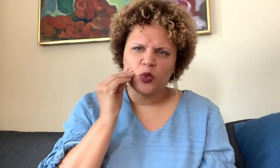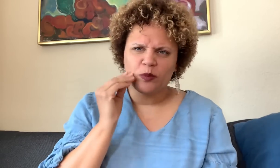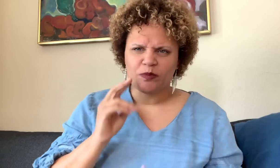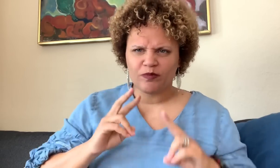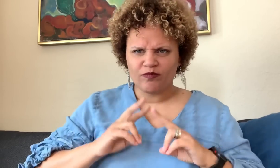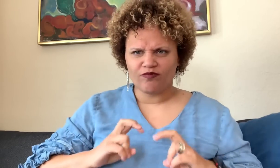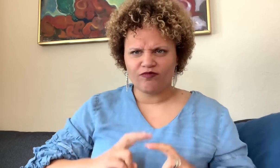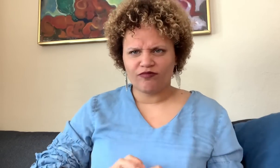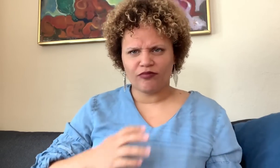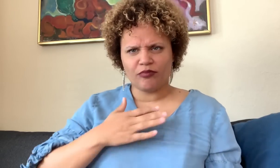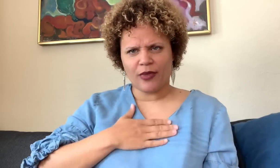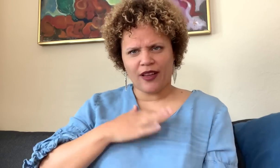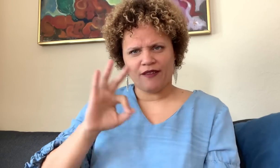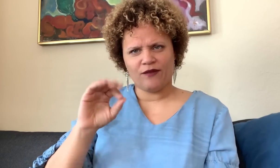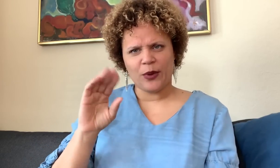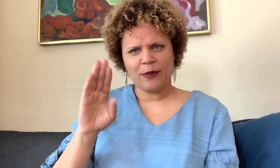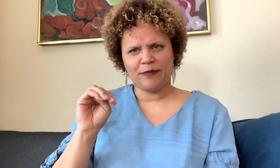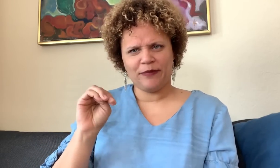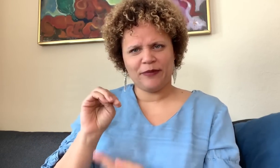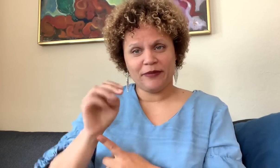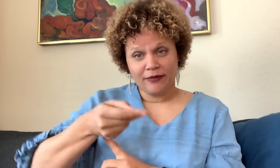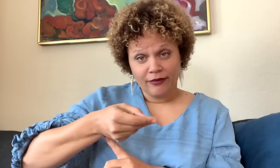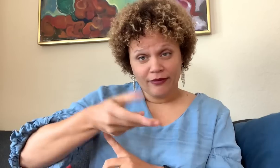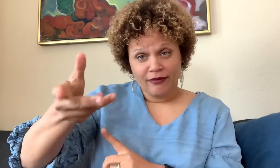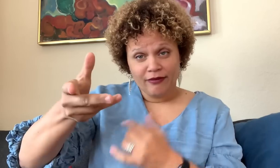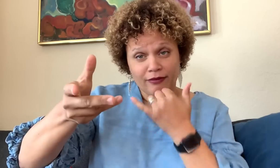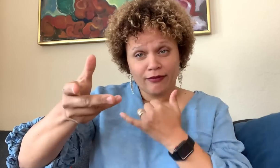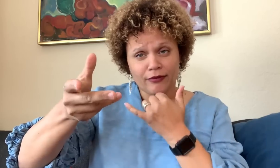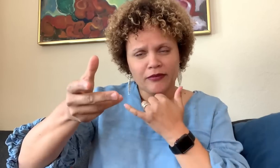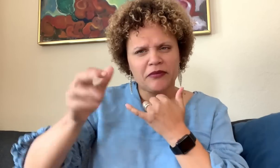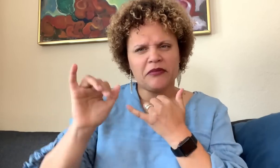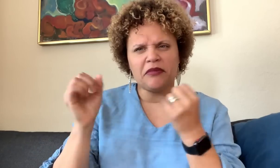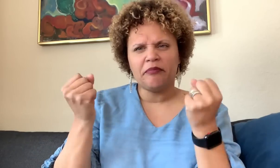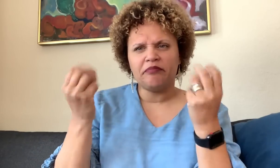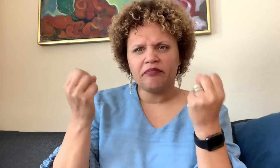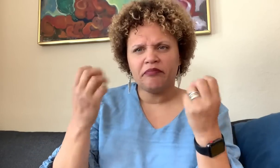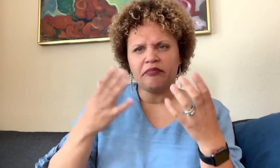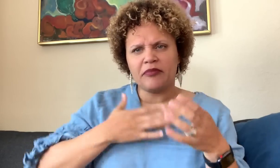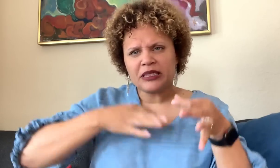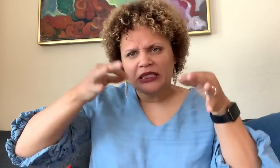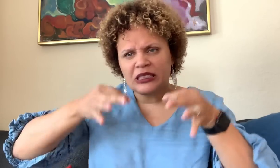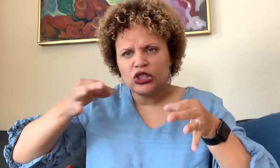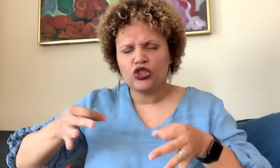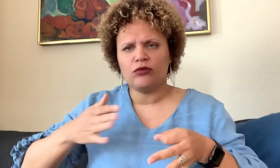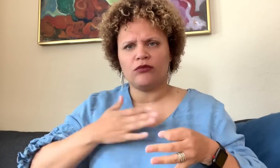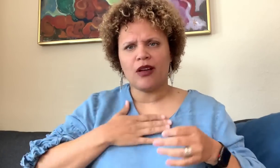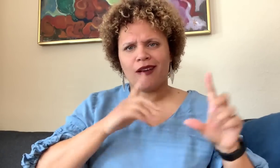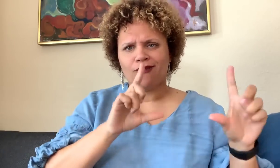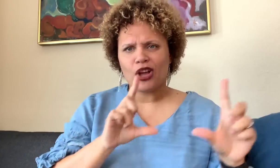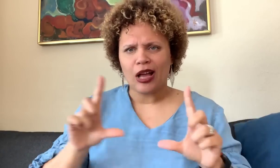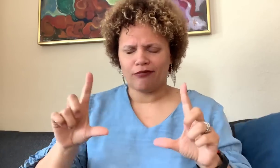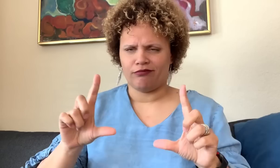Then go back home and unpack your form. Just like bad form when throwing the frisbee,